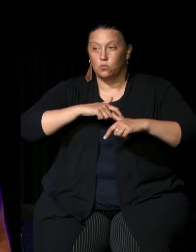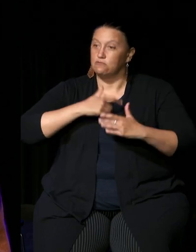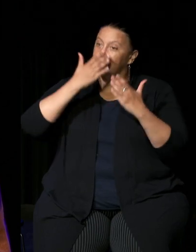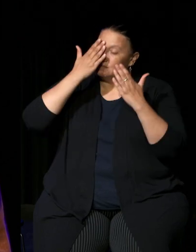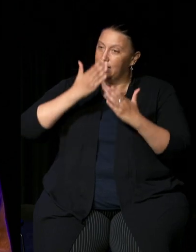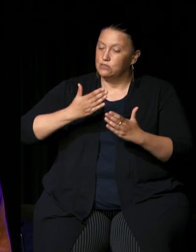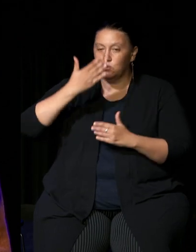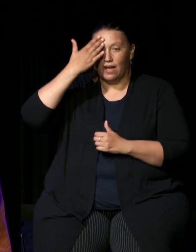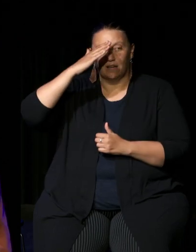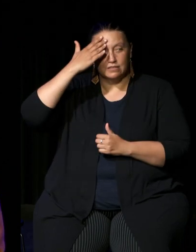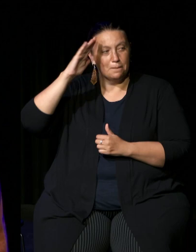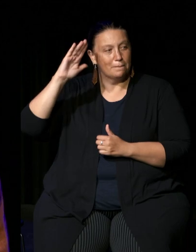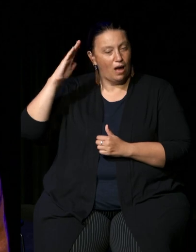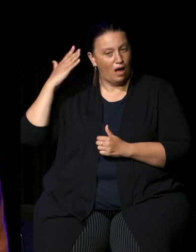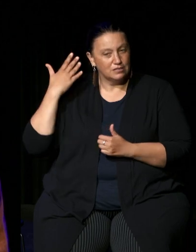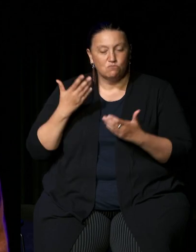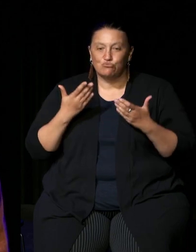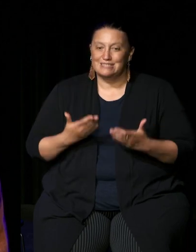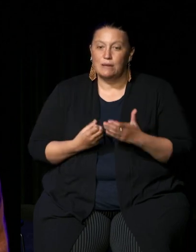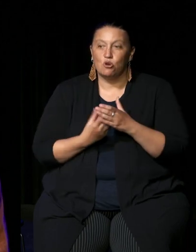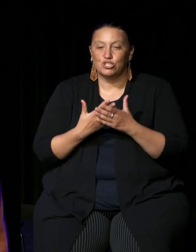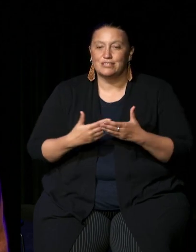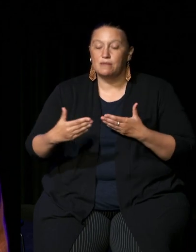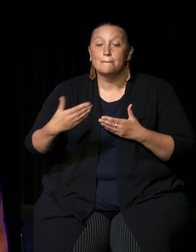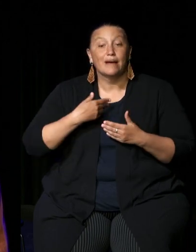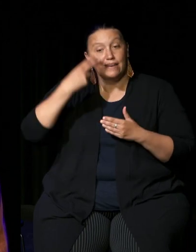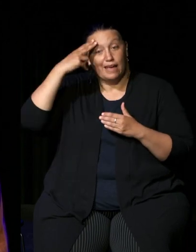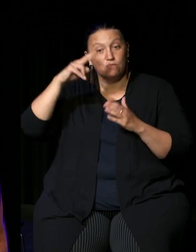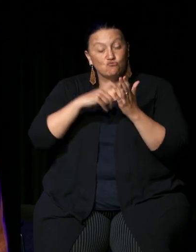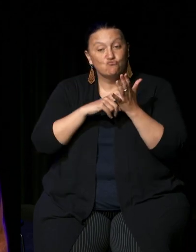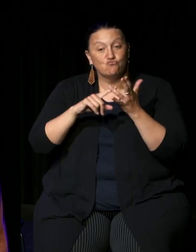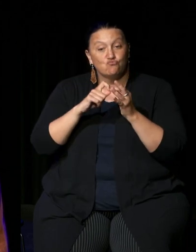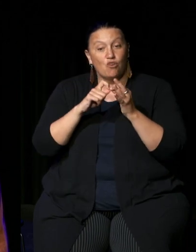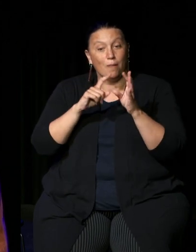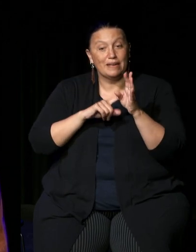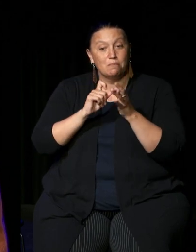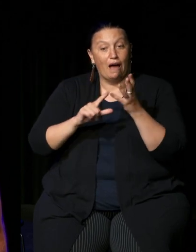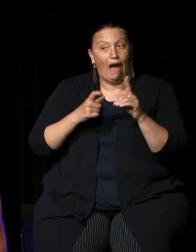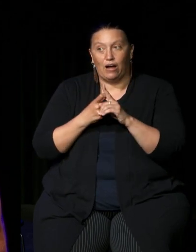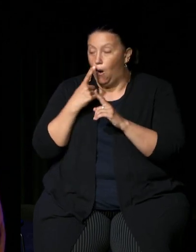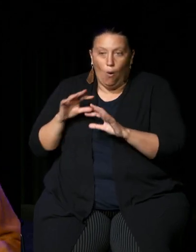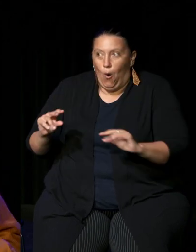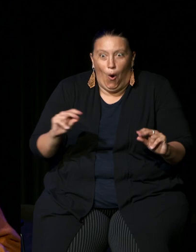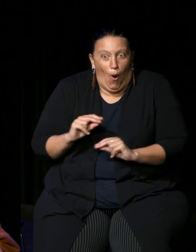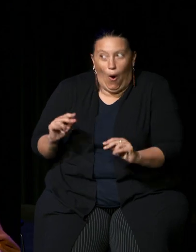emerging my name's Robbie Buck and I am your facilitator today and I'll stop it